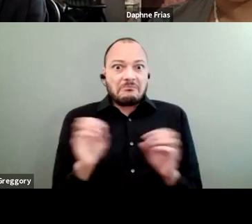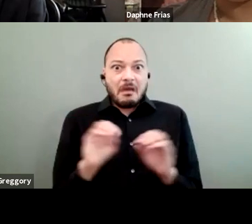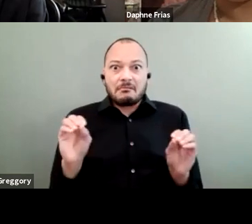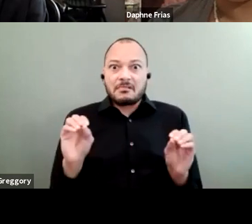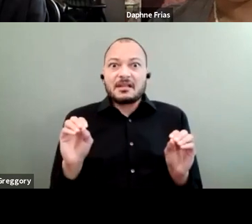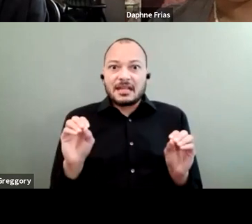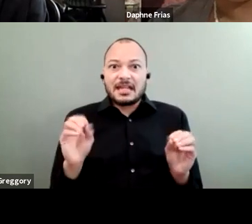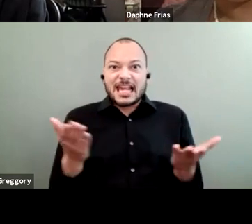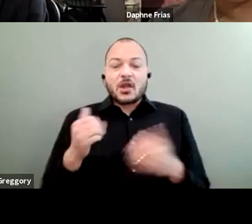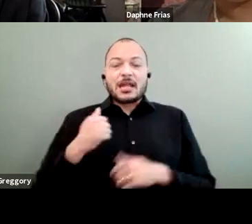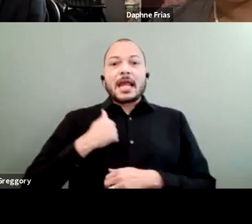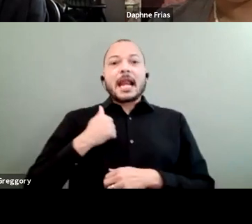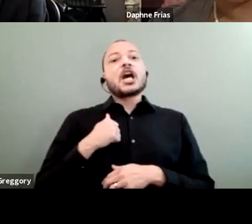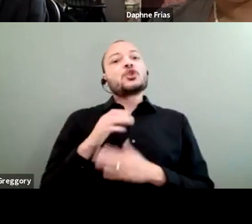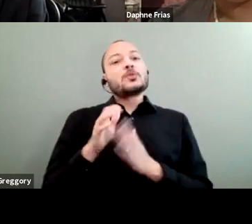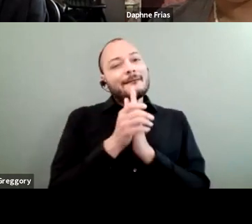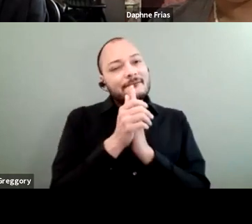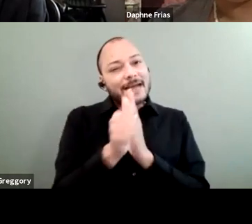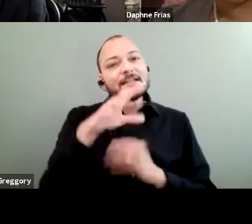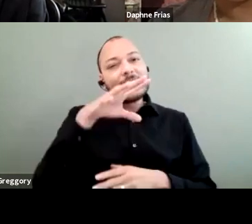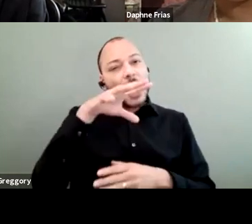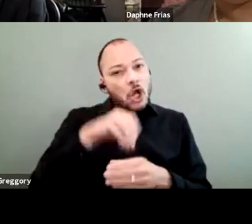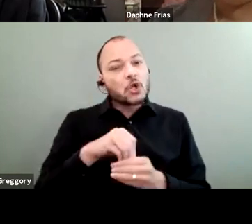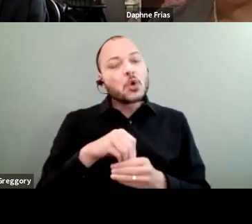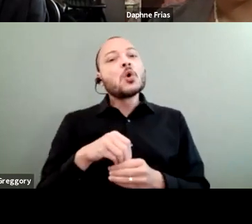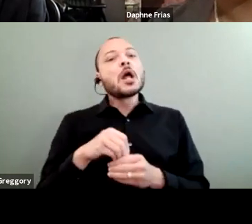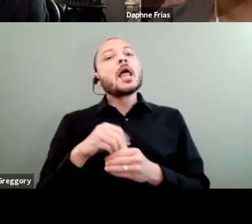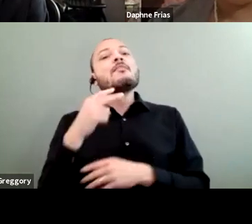to effectively include the voices of people with disabilities